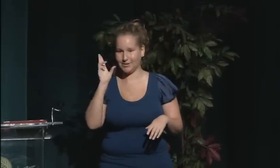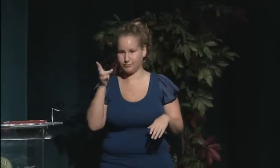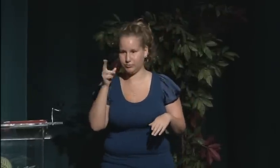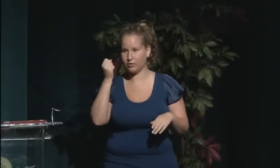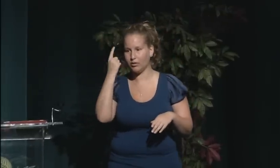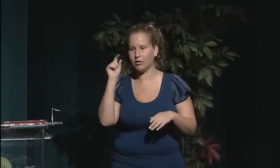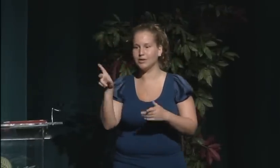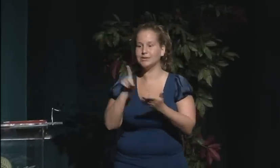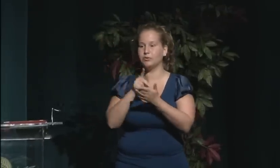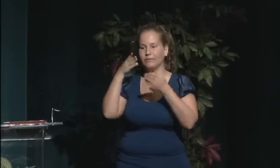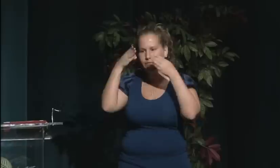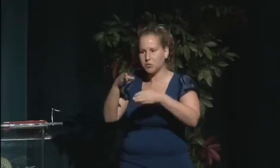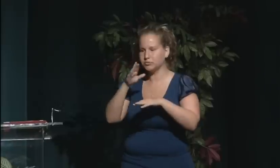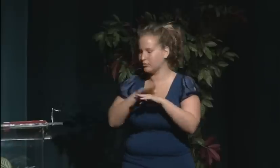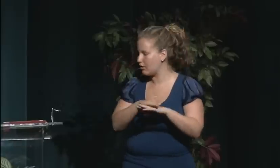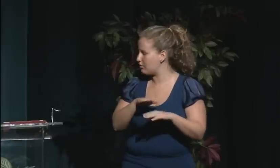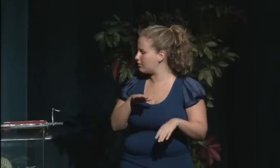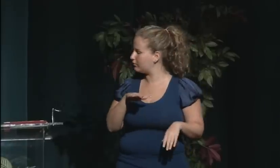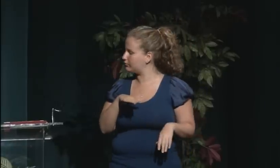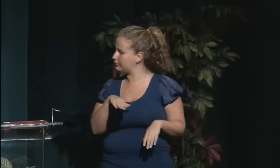He studied women's history, focusing specifically